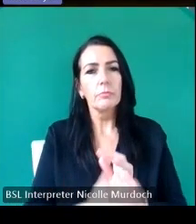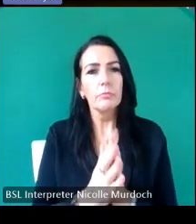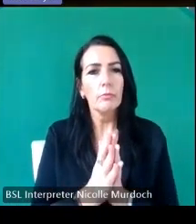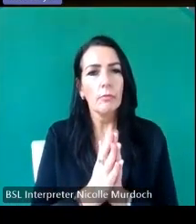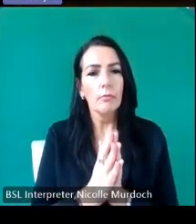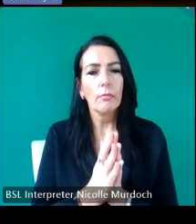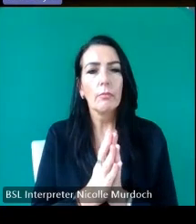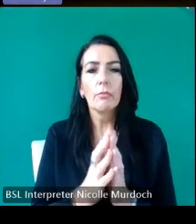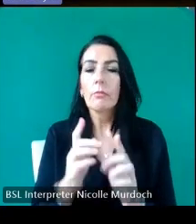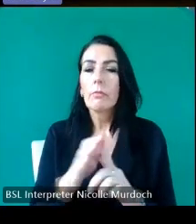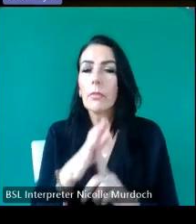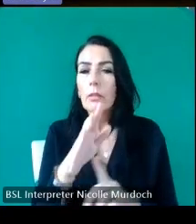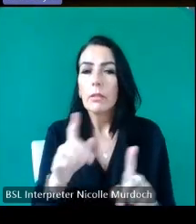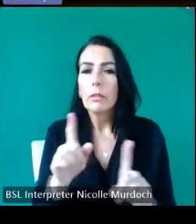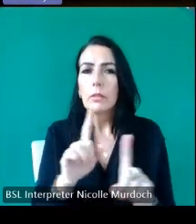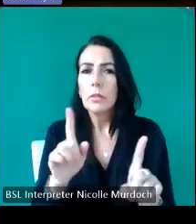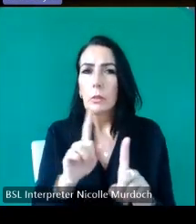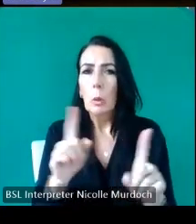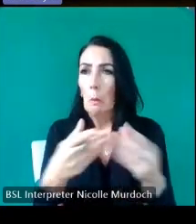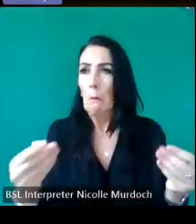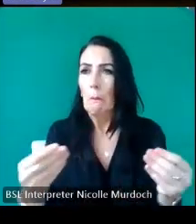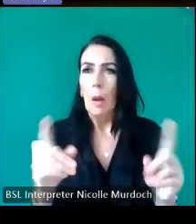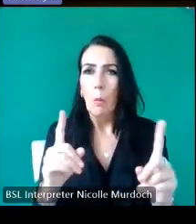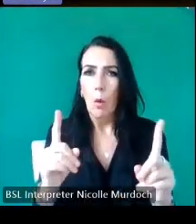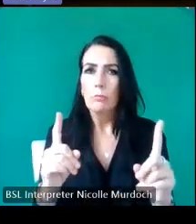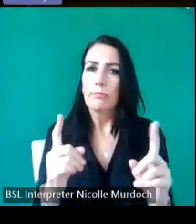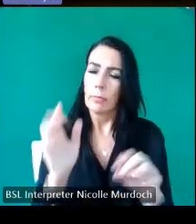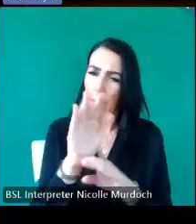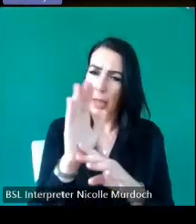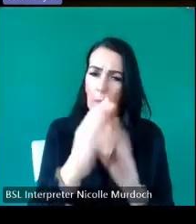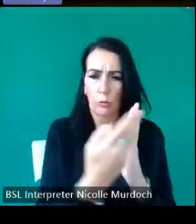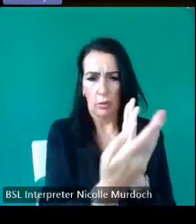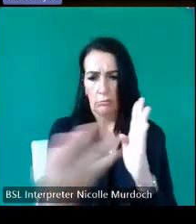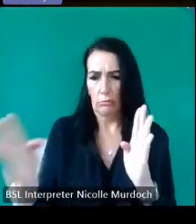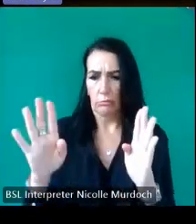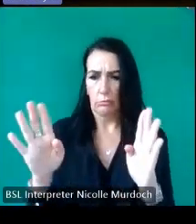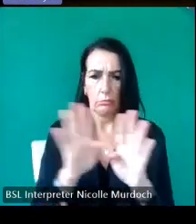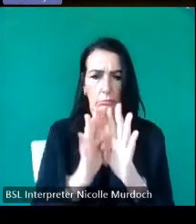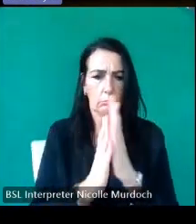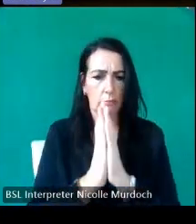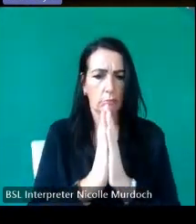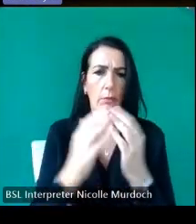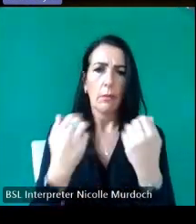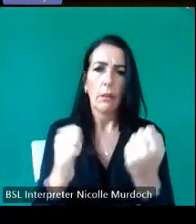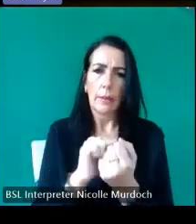majority cases the exterior will remain uh it's all of these items that are in the church and